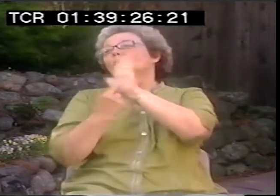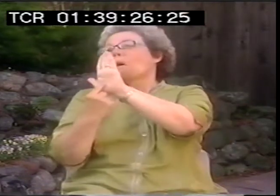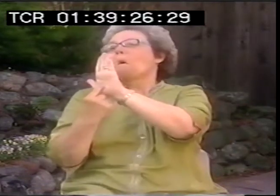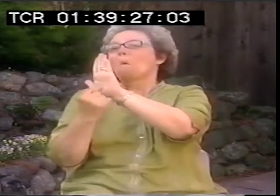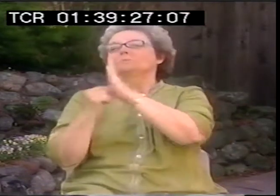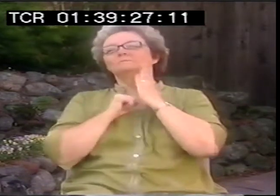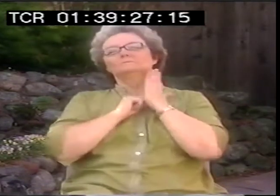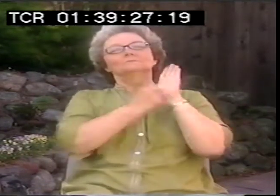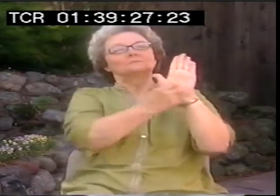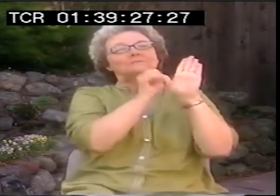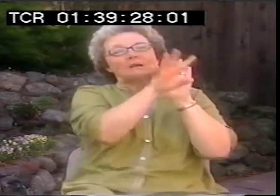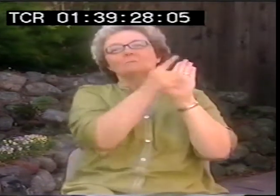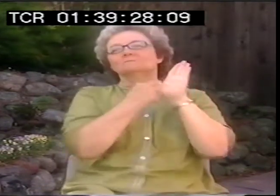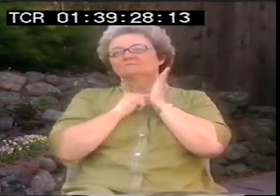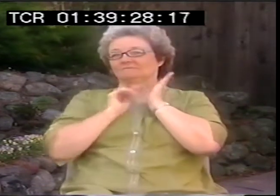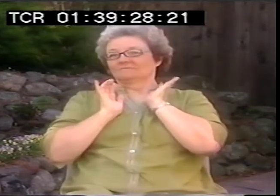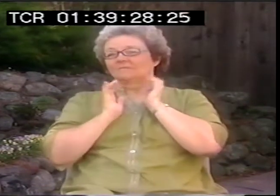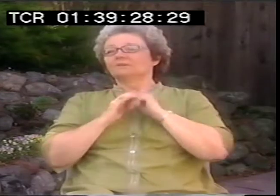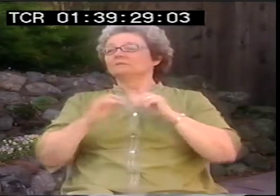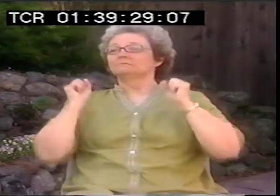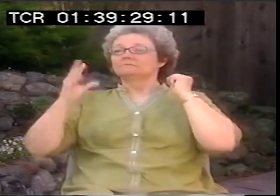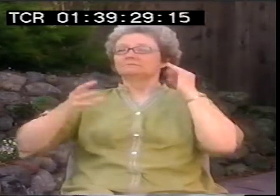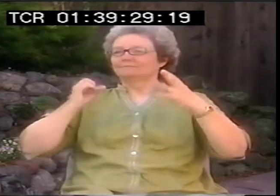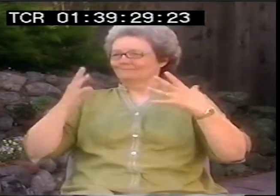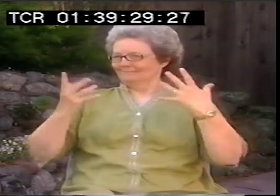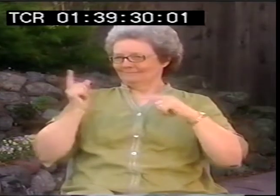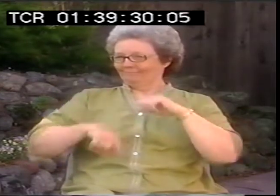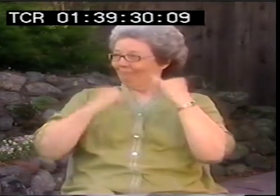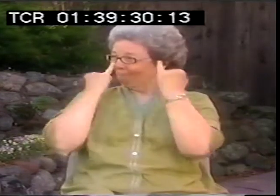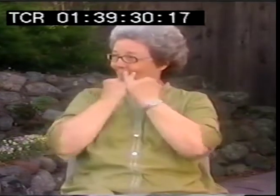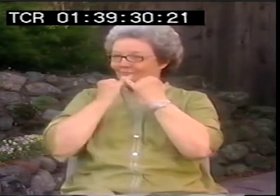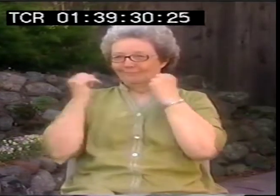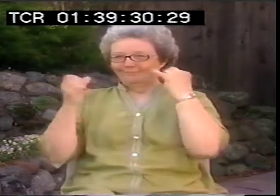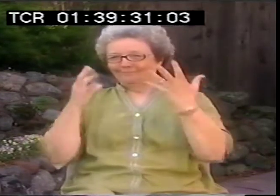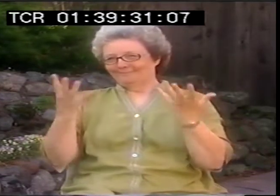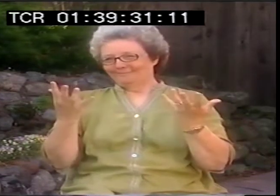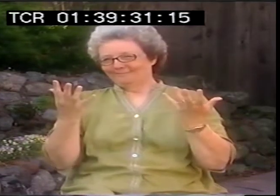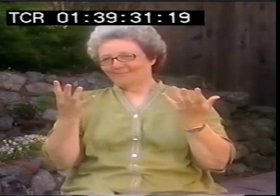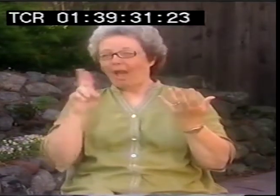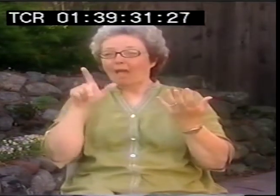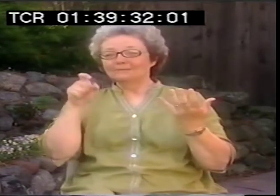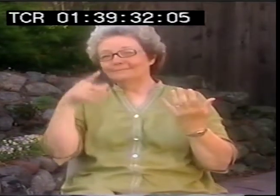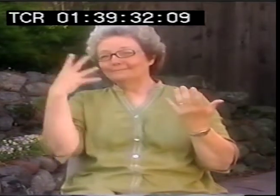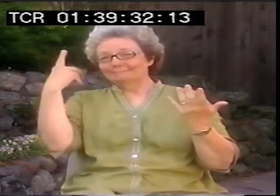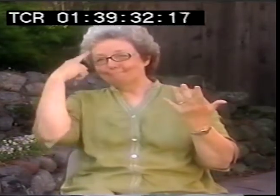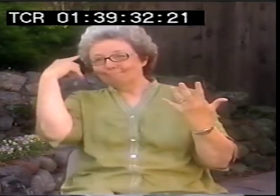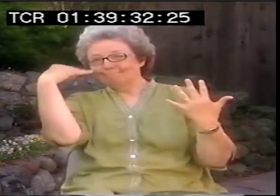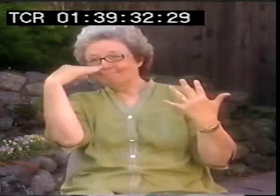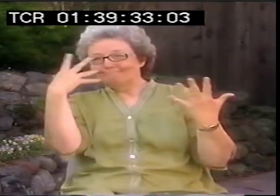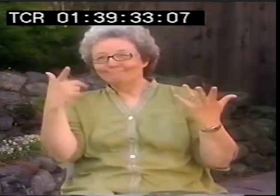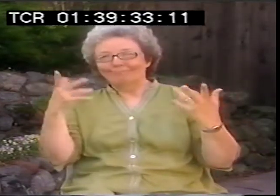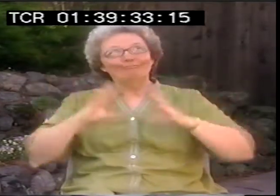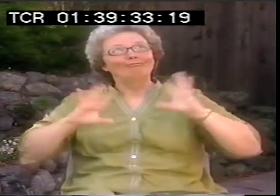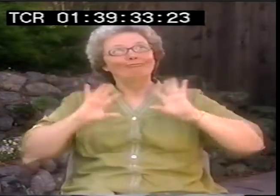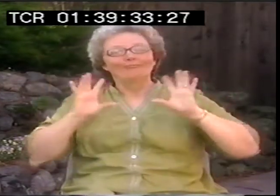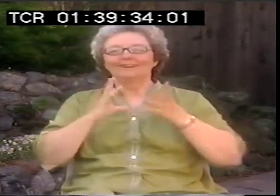And you can choose to show it or not. But signed poetry is not an individual isolated enterprise. It's something that you share with people.